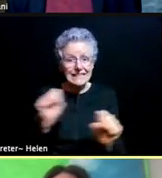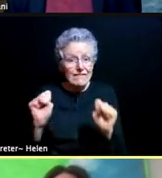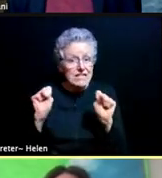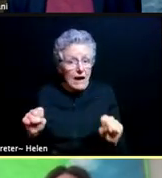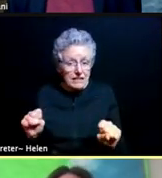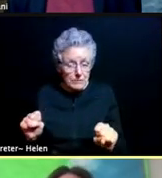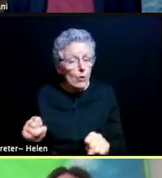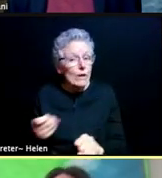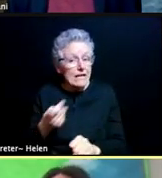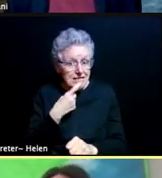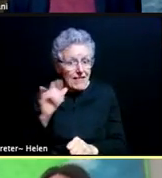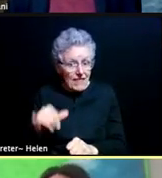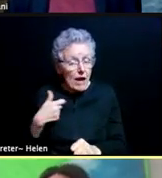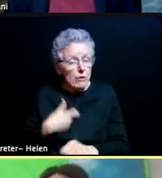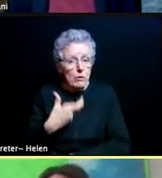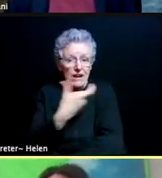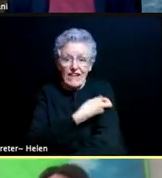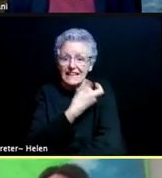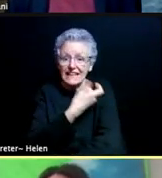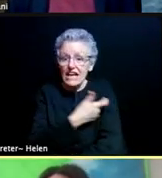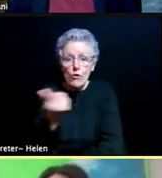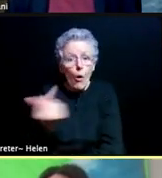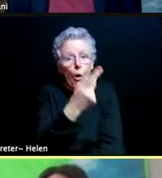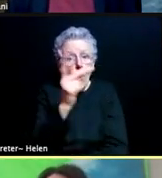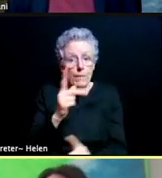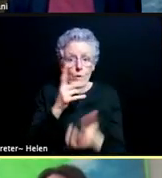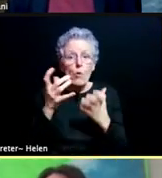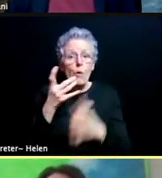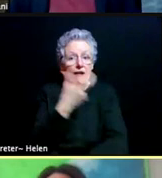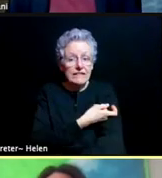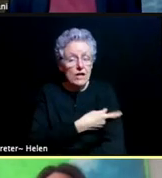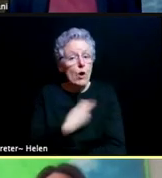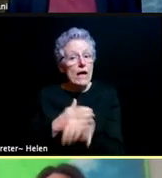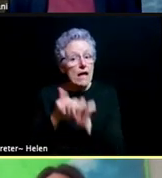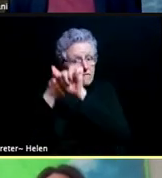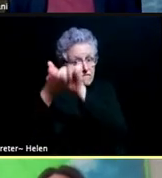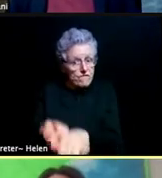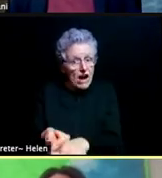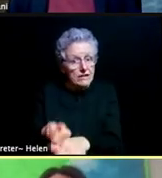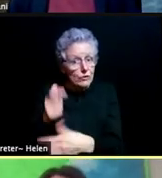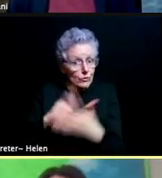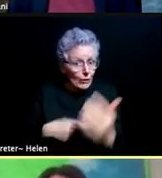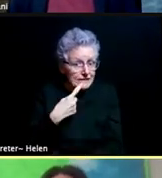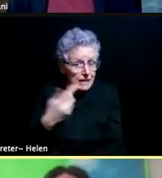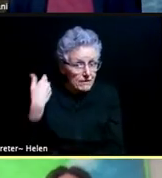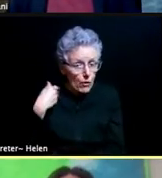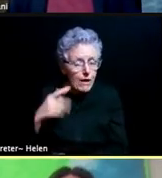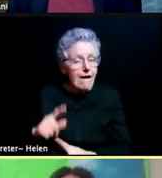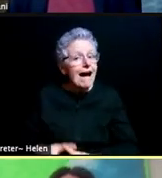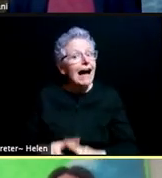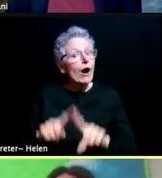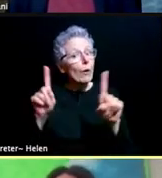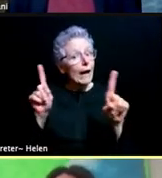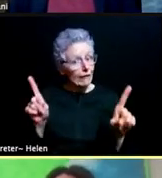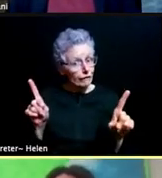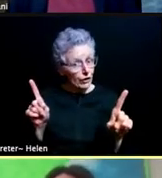And then we would vaccinate everybody who wanted to be vaccinated and we've stuck true to that. However, it has been at a much slower pace